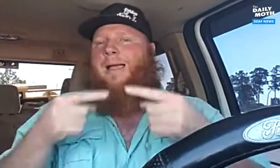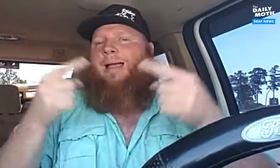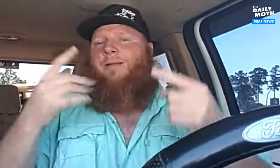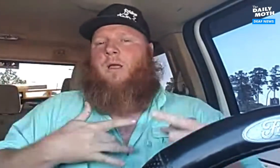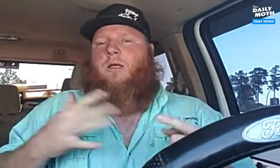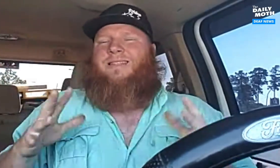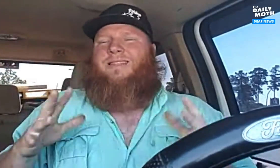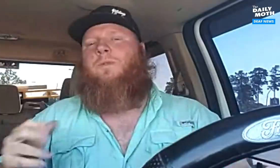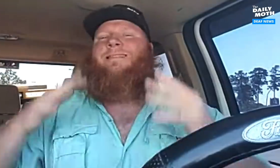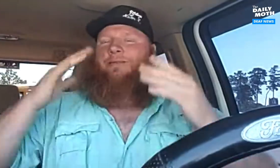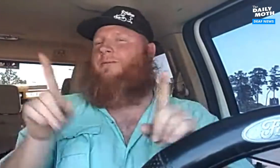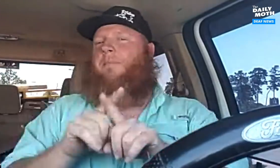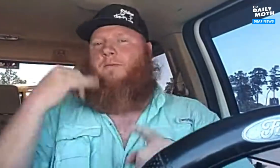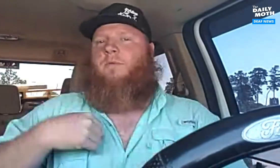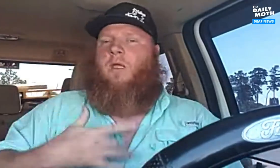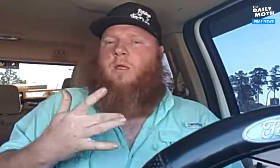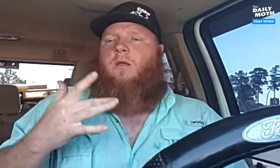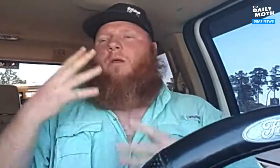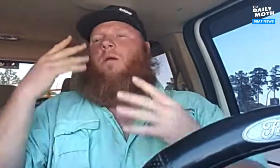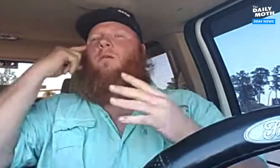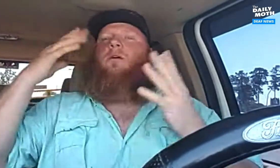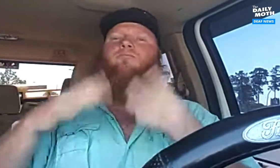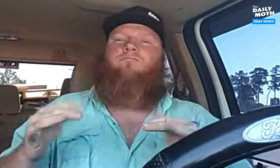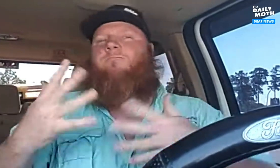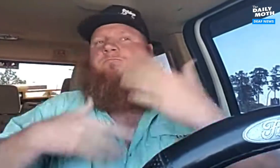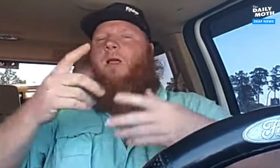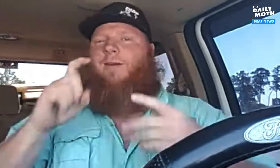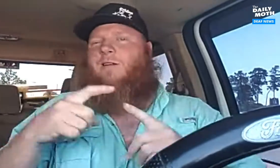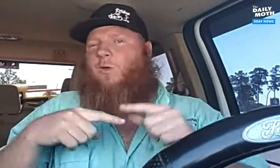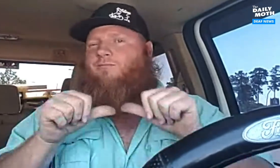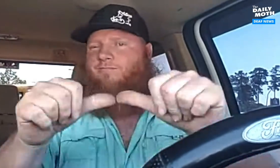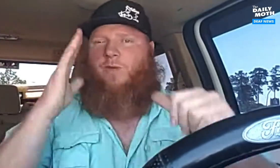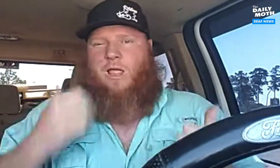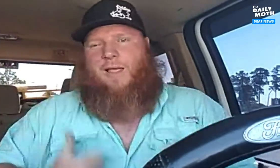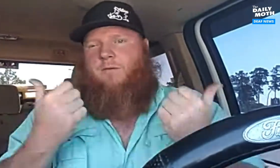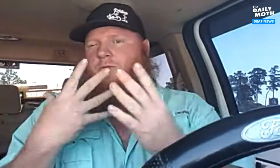I'll feel some pain, anxiety and have some flashbacks, but you got to move forward.